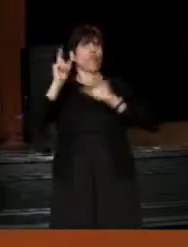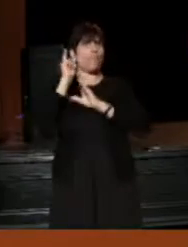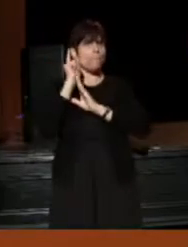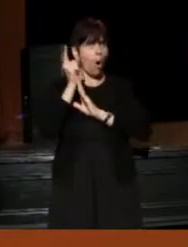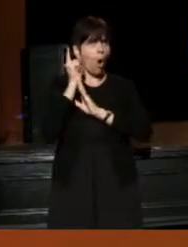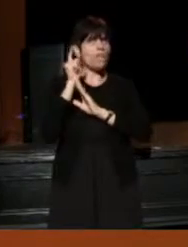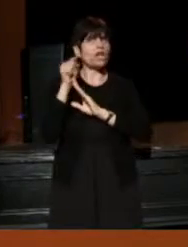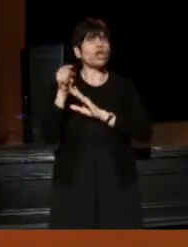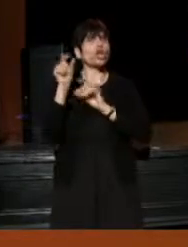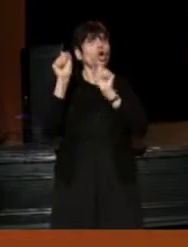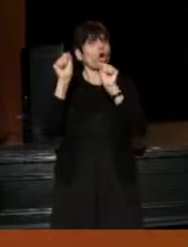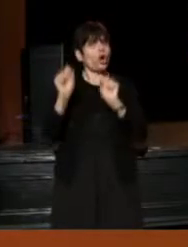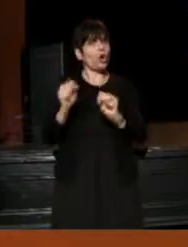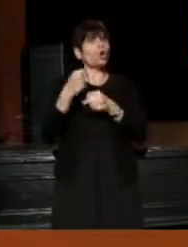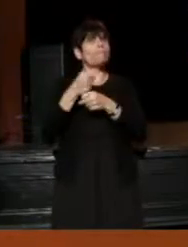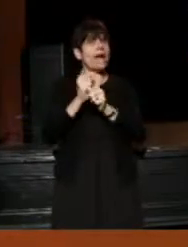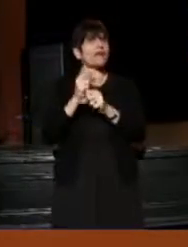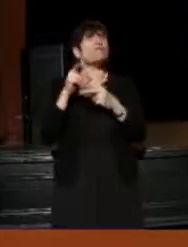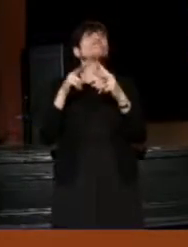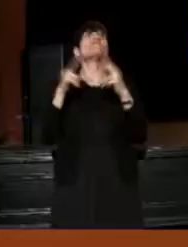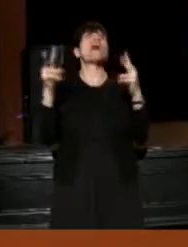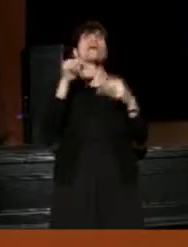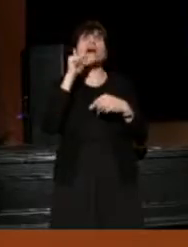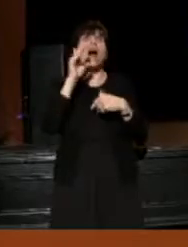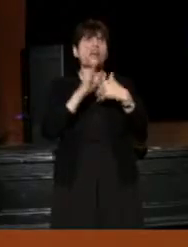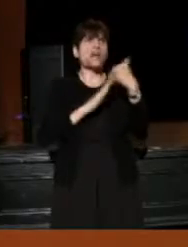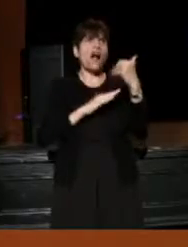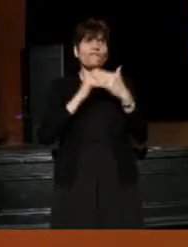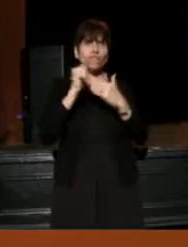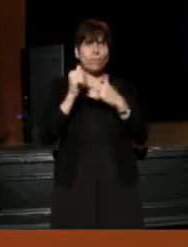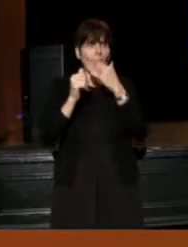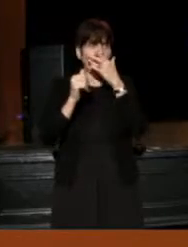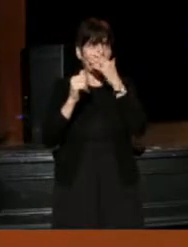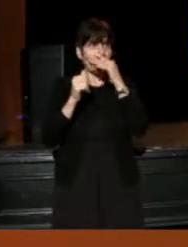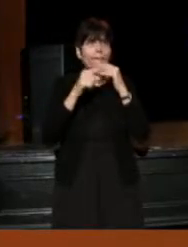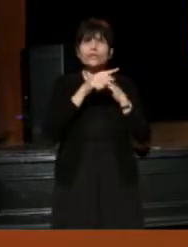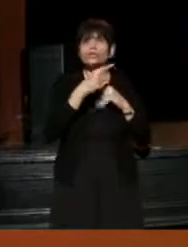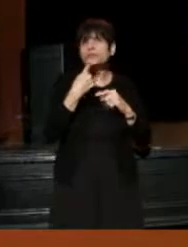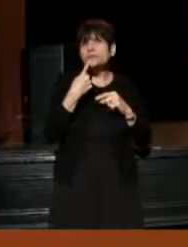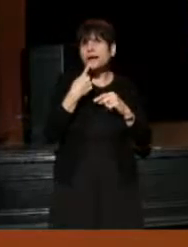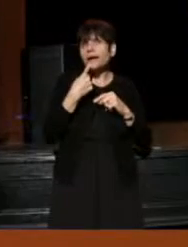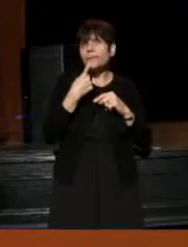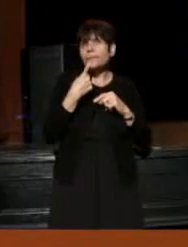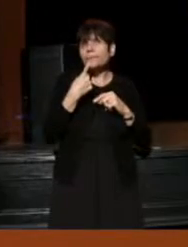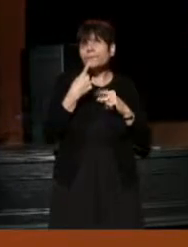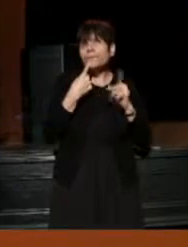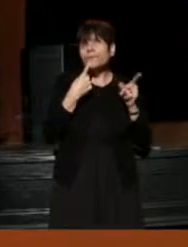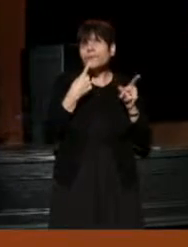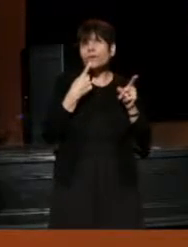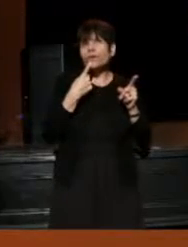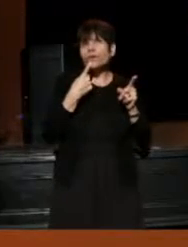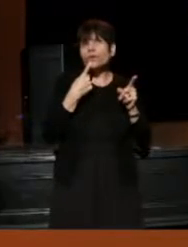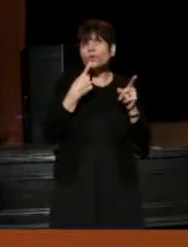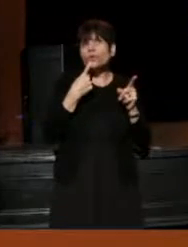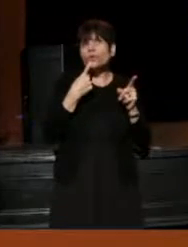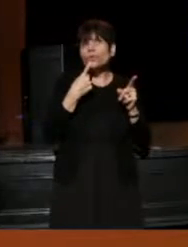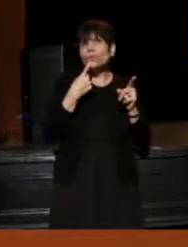make you very uncomfortable, but you said you cut out when that happened.